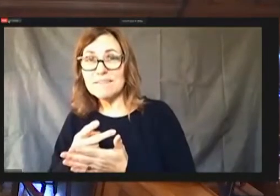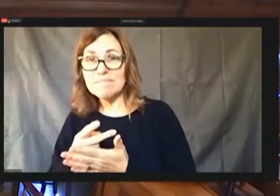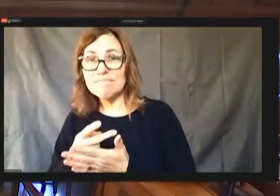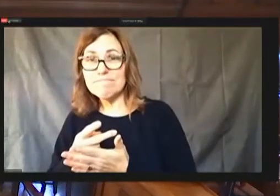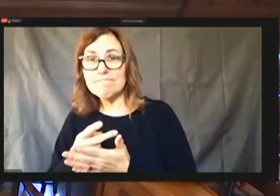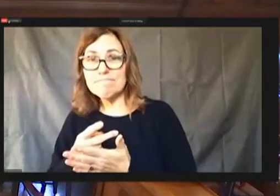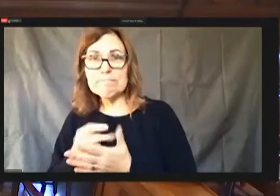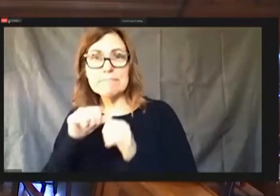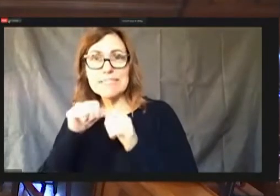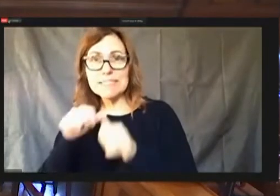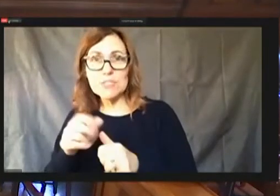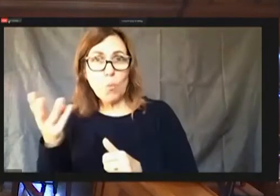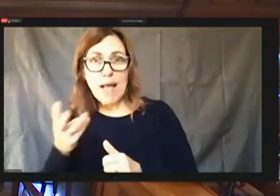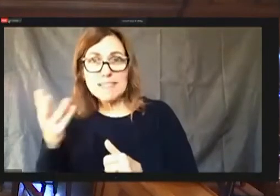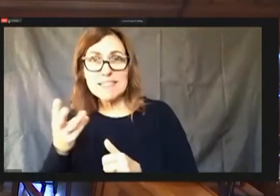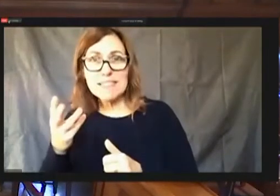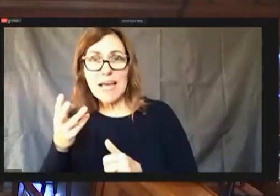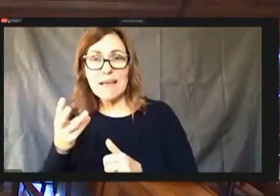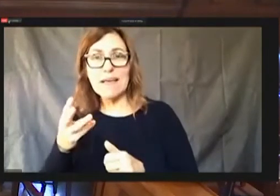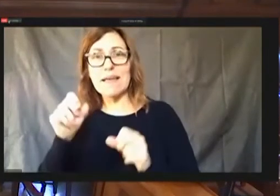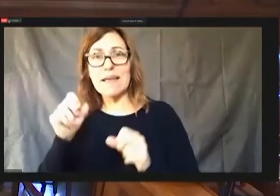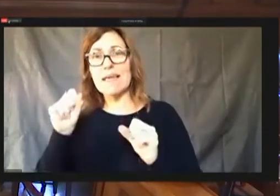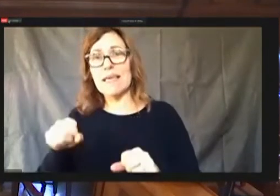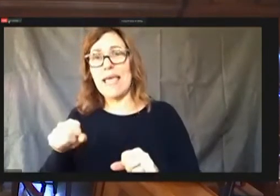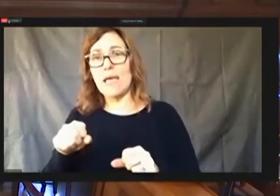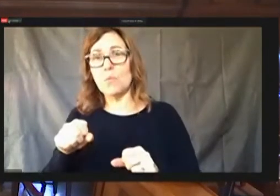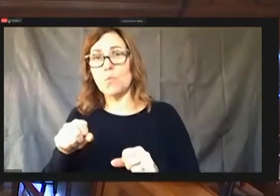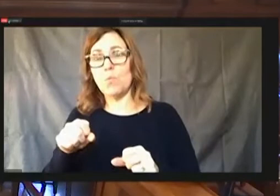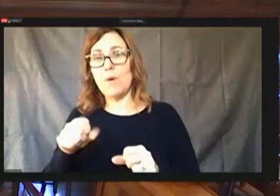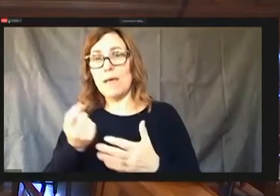Can we move it out, or vice versa.